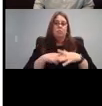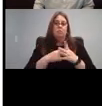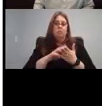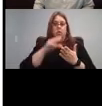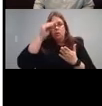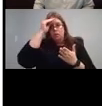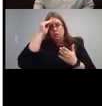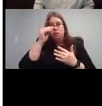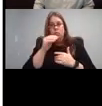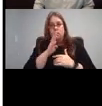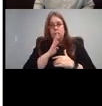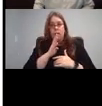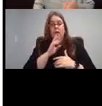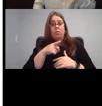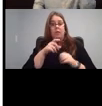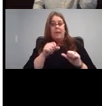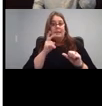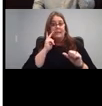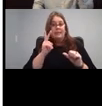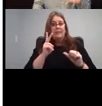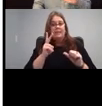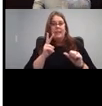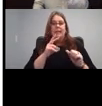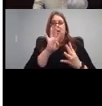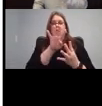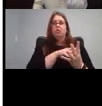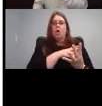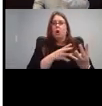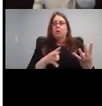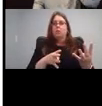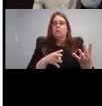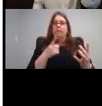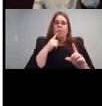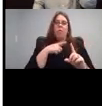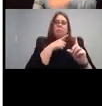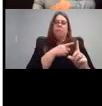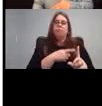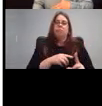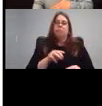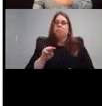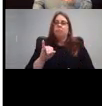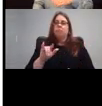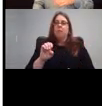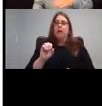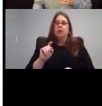If you click that, gives you something like a chart of like what the younger sounds are the older sounds.